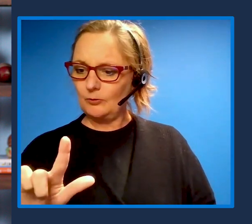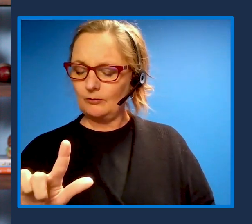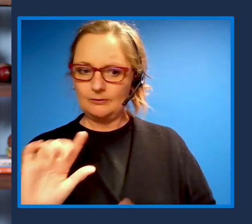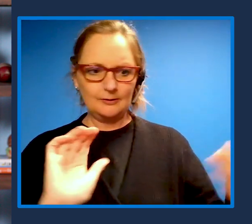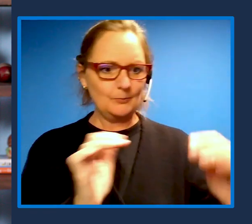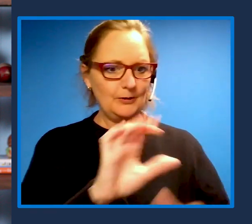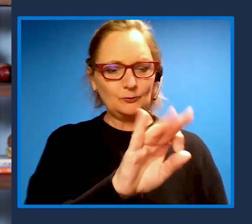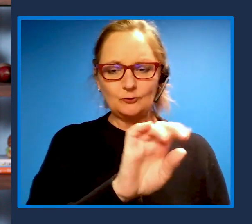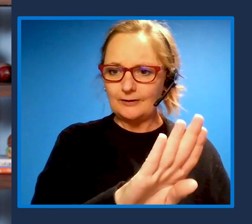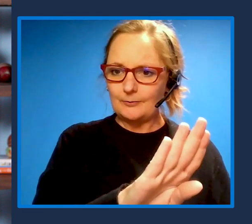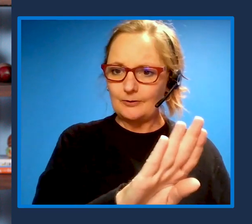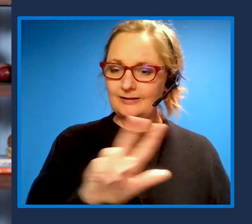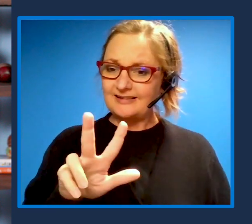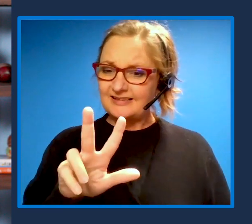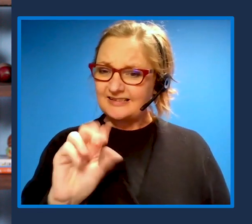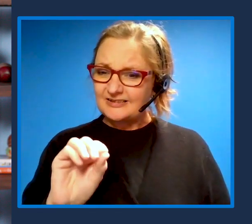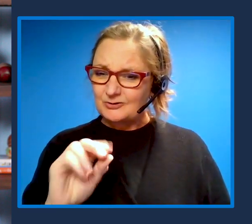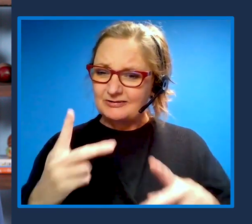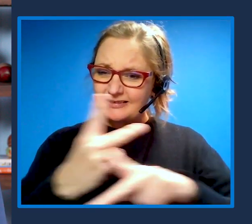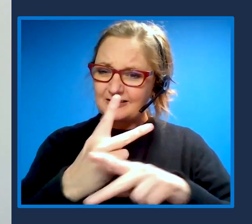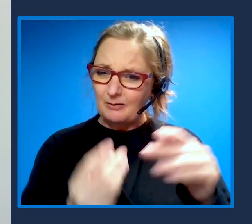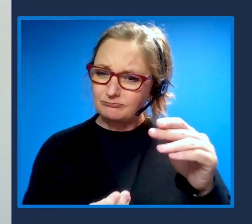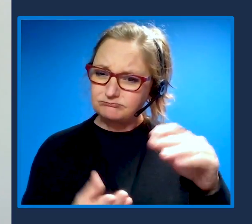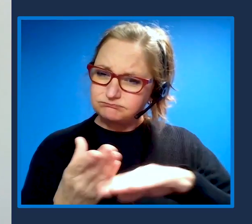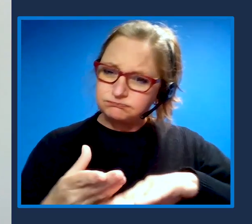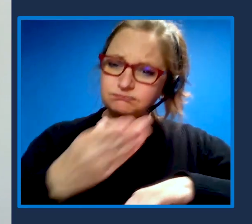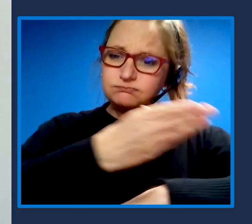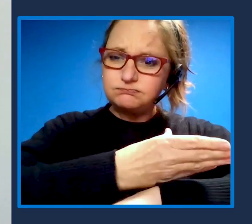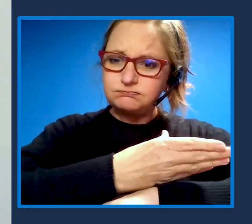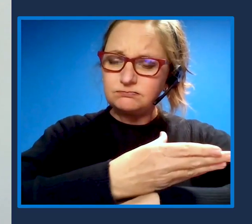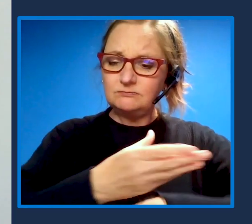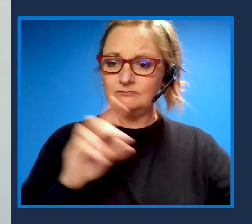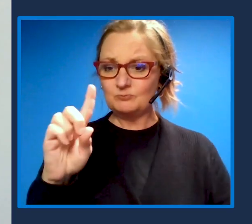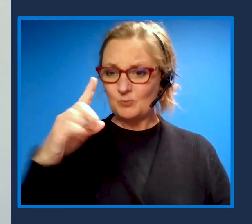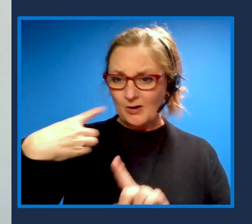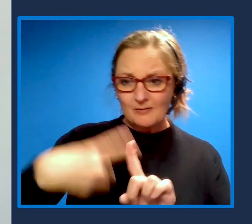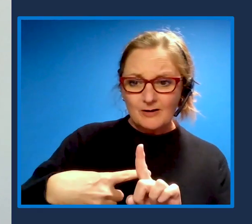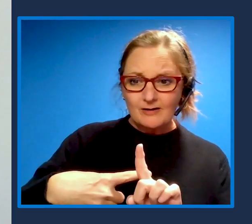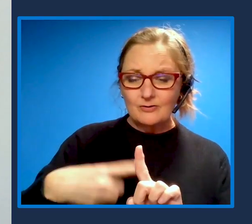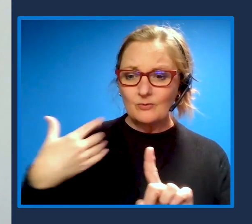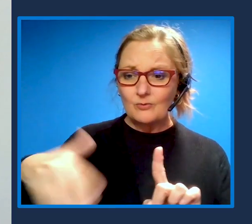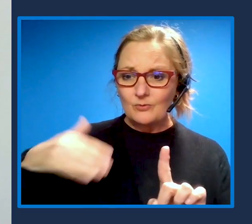30 X increase in one month. I think if anything speaks to the power